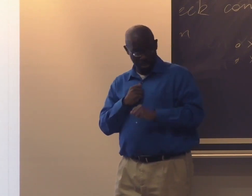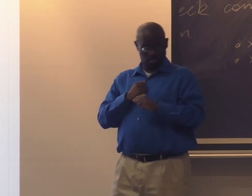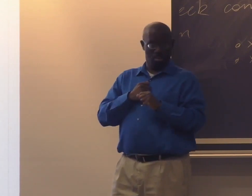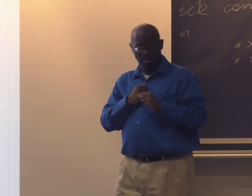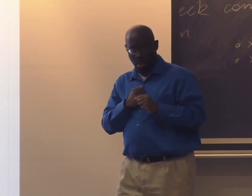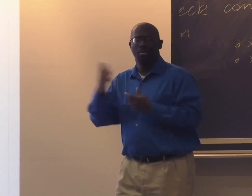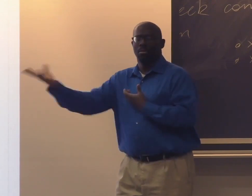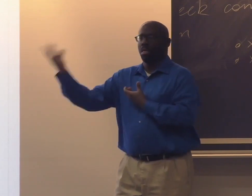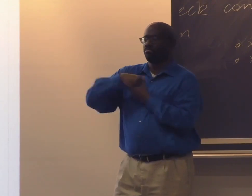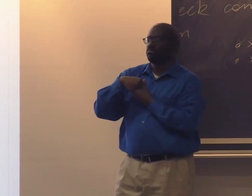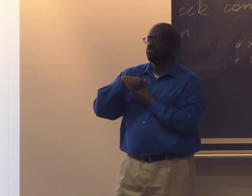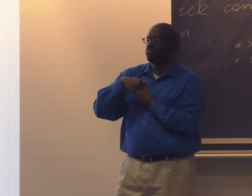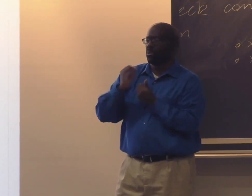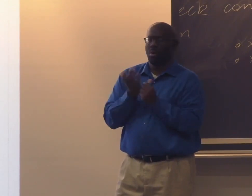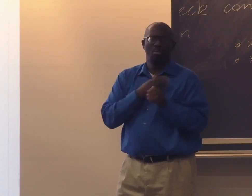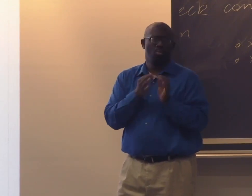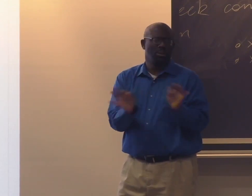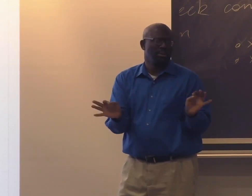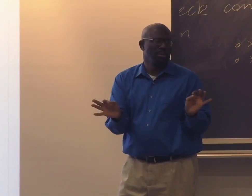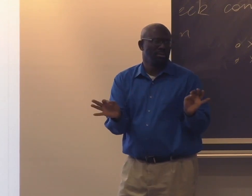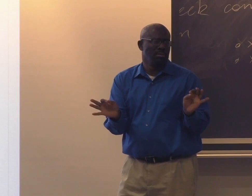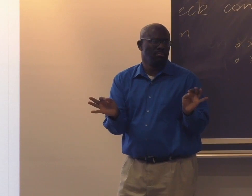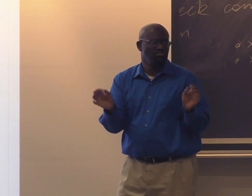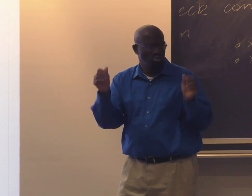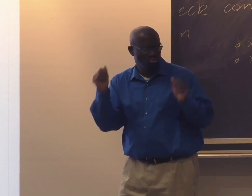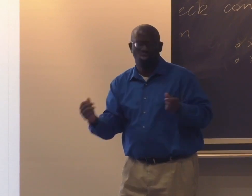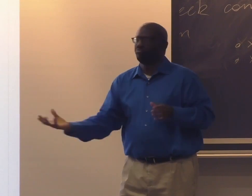So the hearing traits--